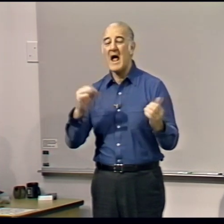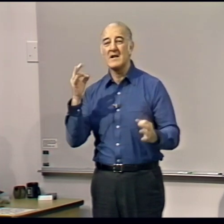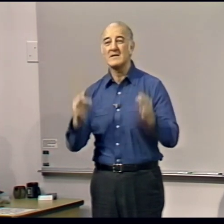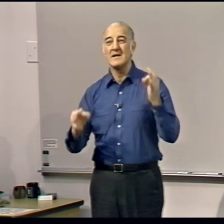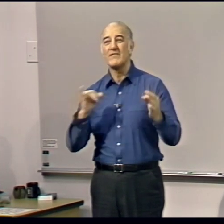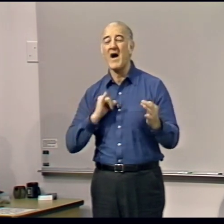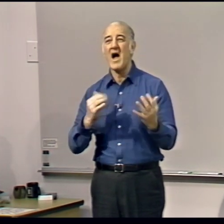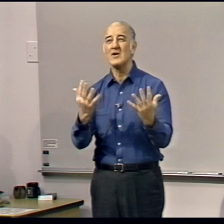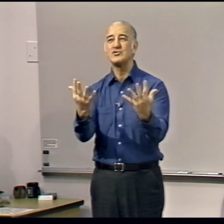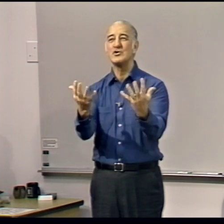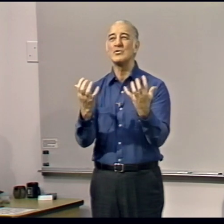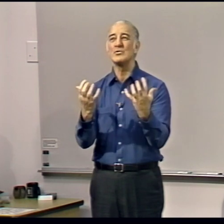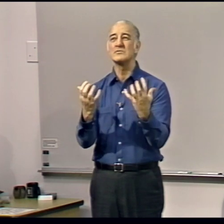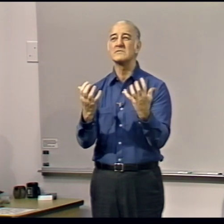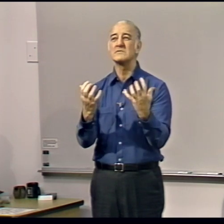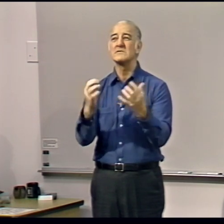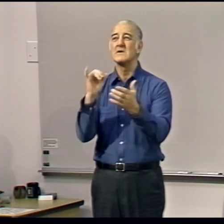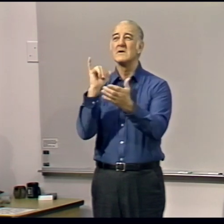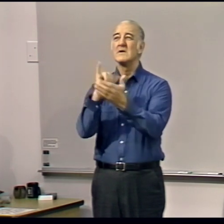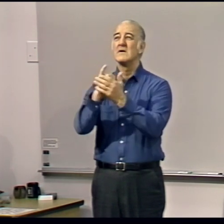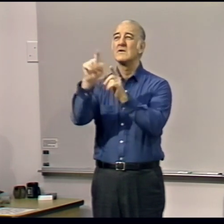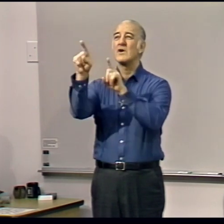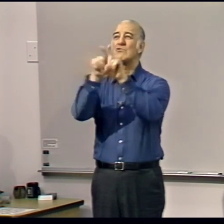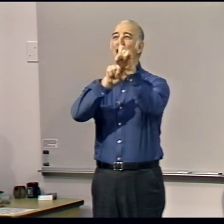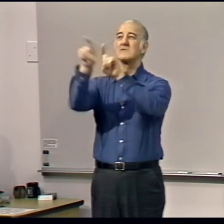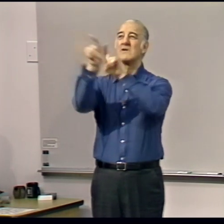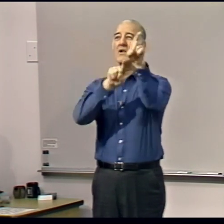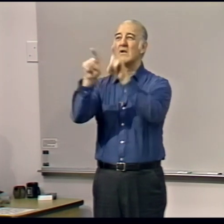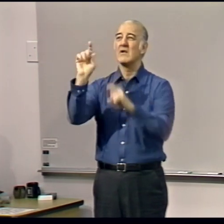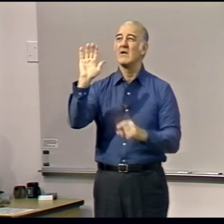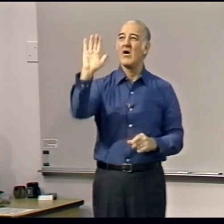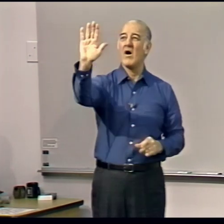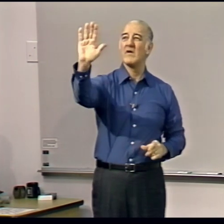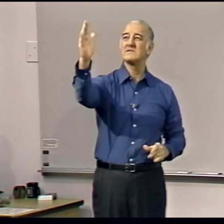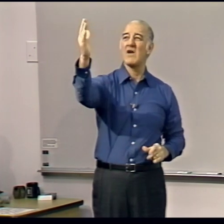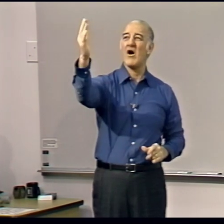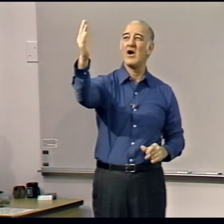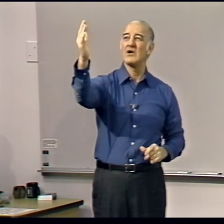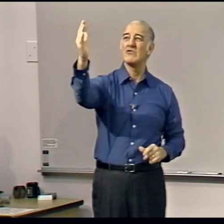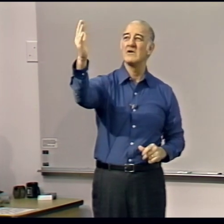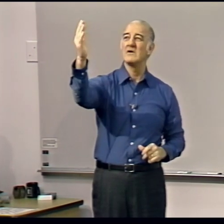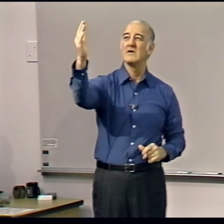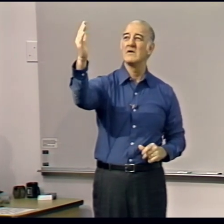And if I choose, the rustle of a star